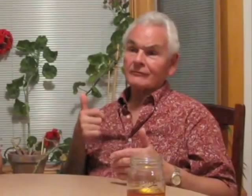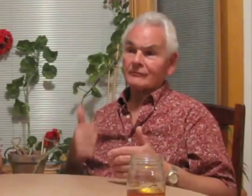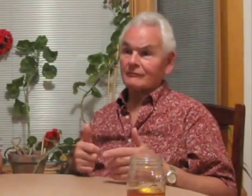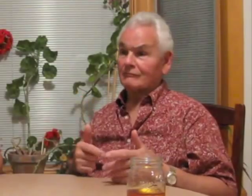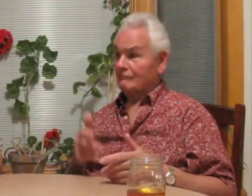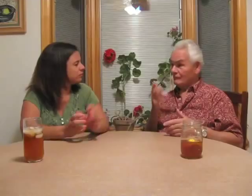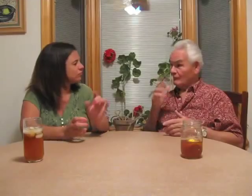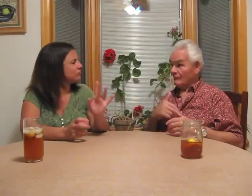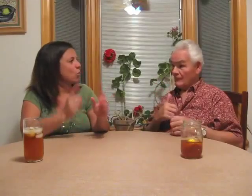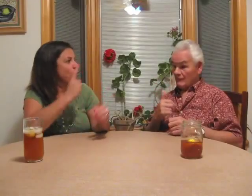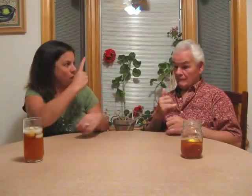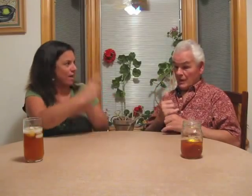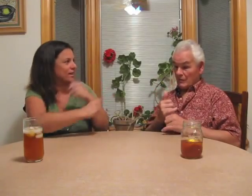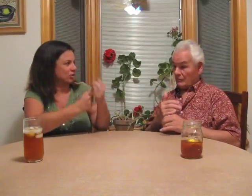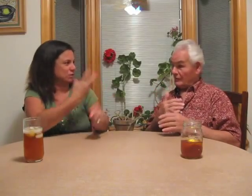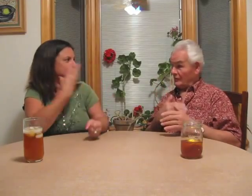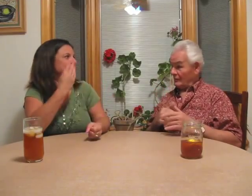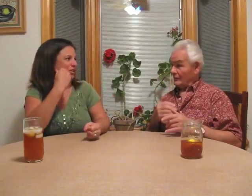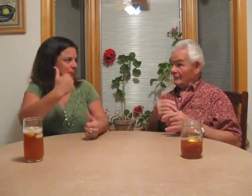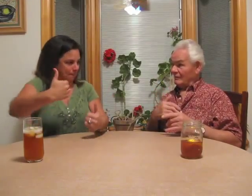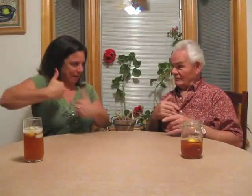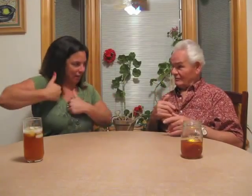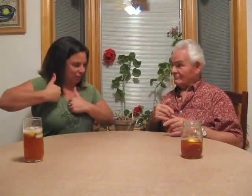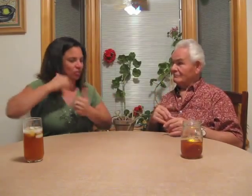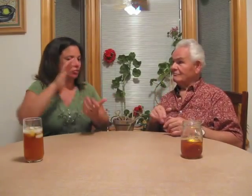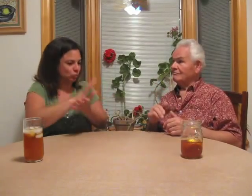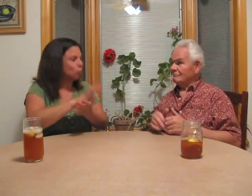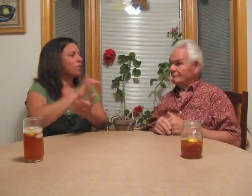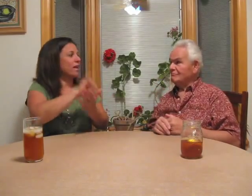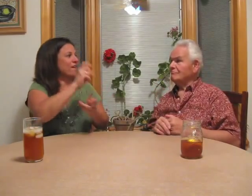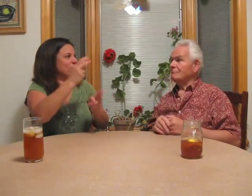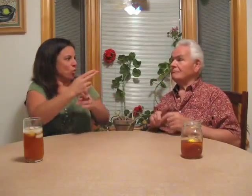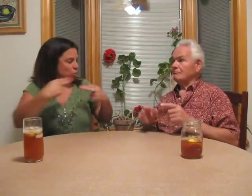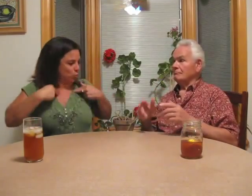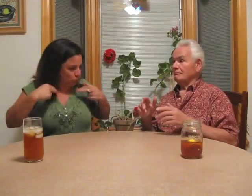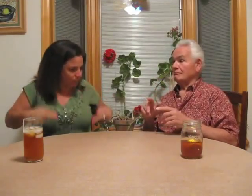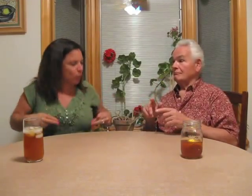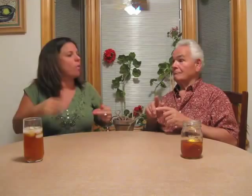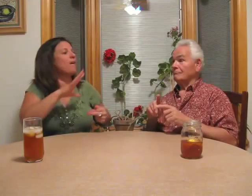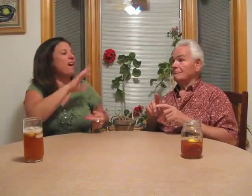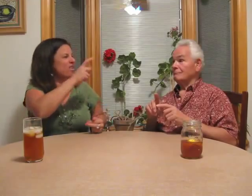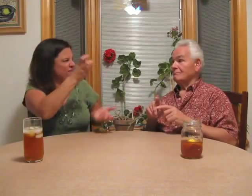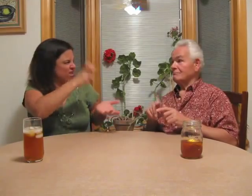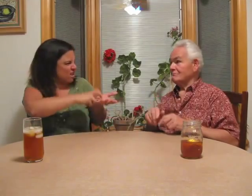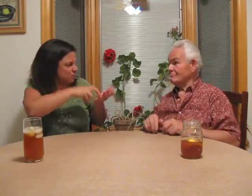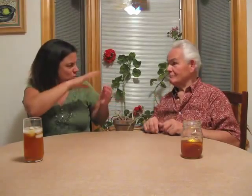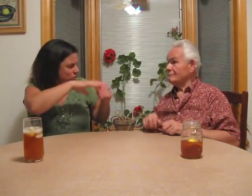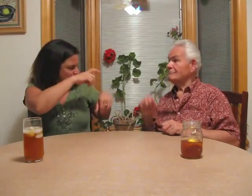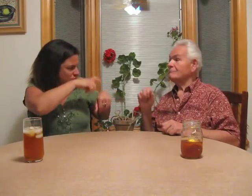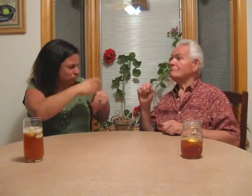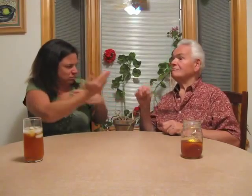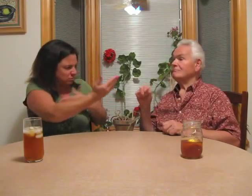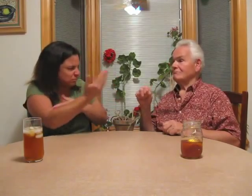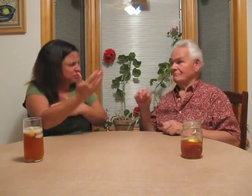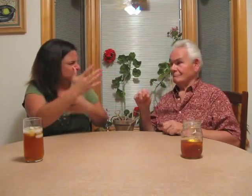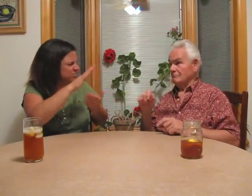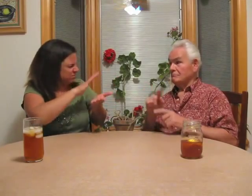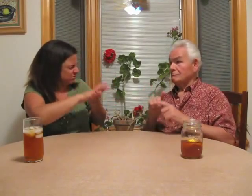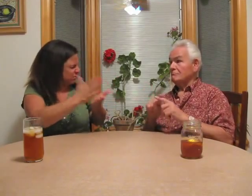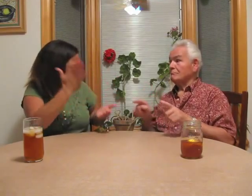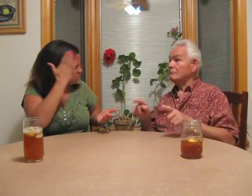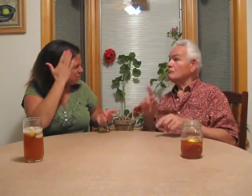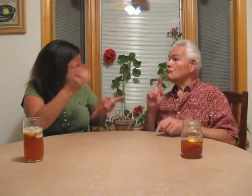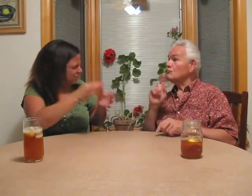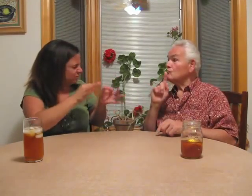Barb: So you had the military experience for one year that you had to wear the uniform and must get up on time every morning and make the bed. Can you explain more?